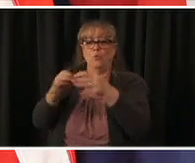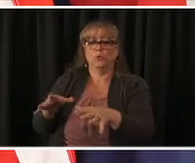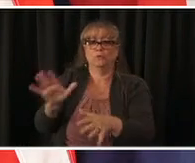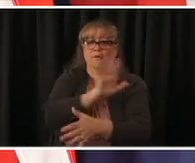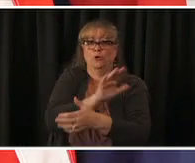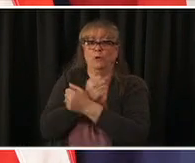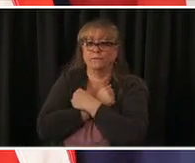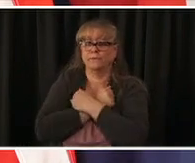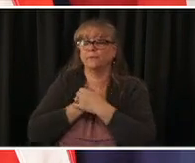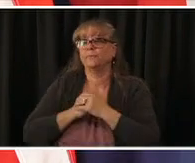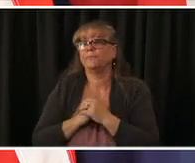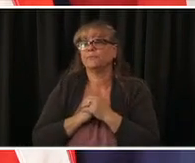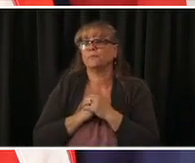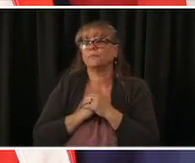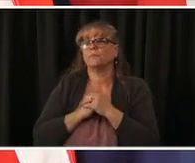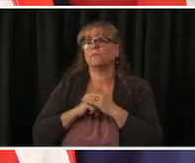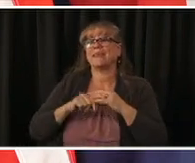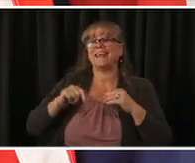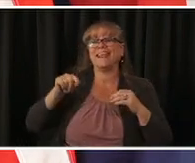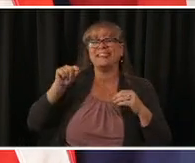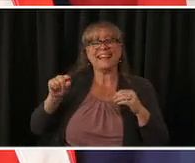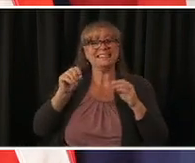where we are in colorado it's more important than ever before to wear mass